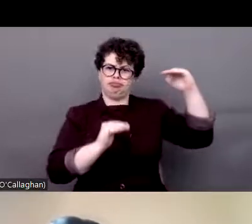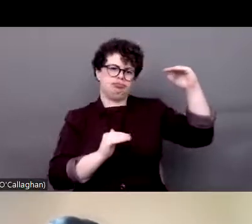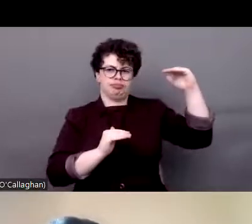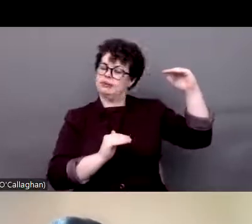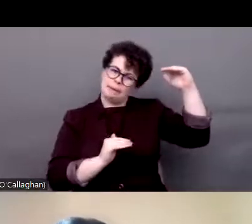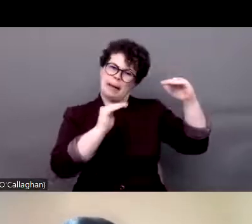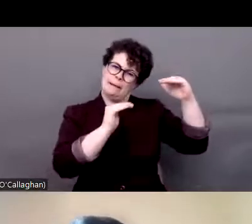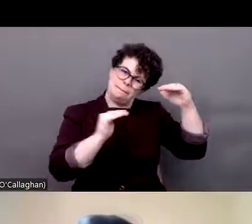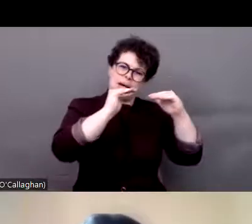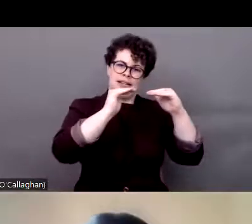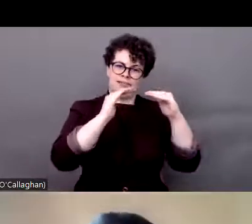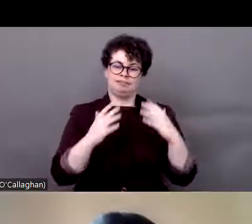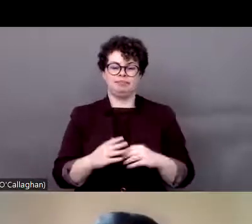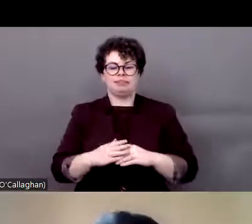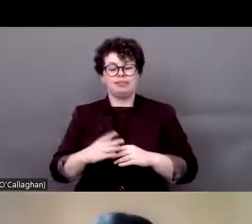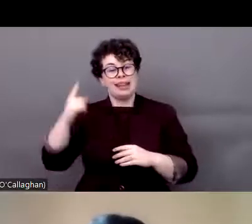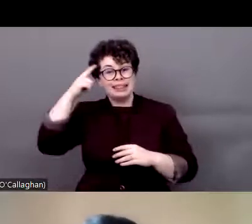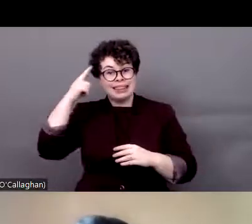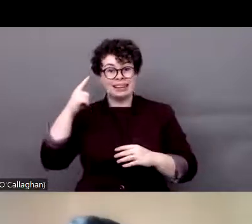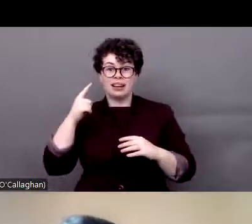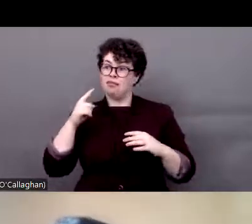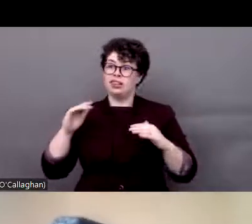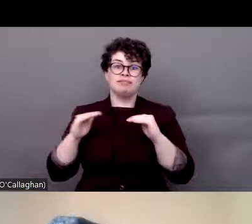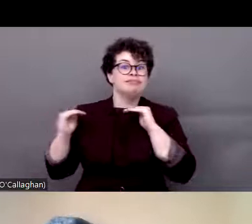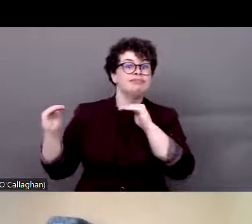social justice, we need to think about black persons